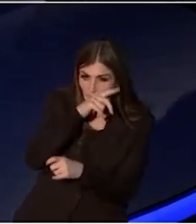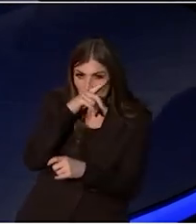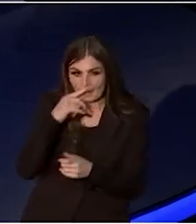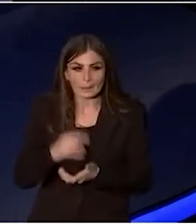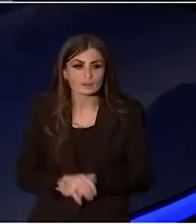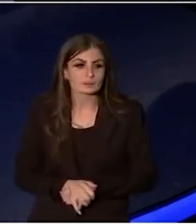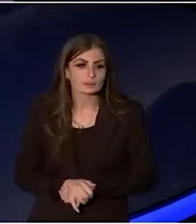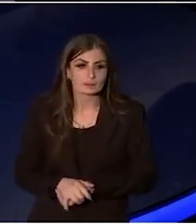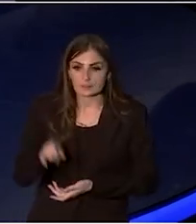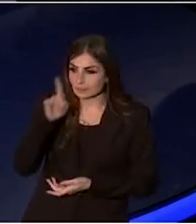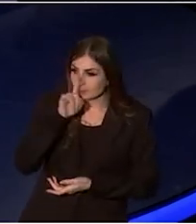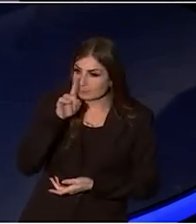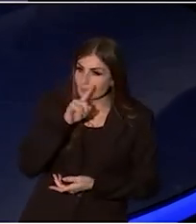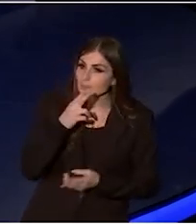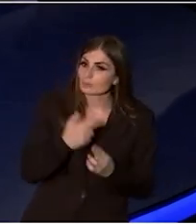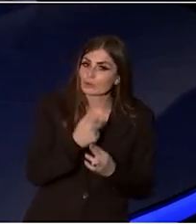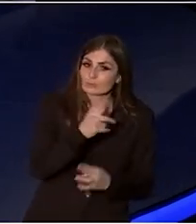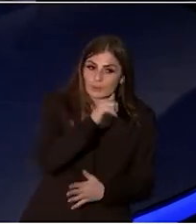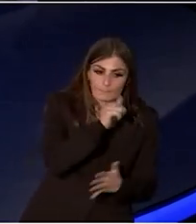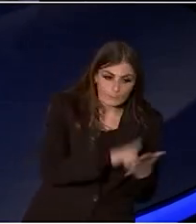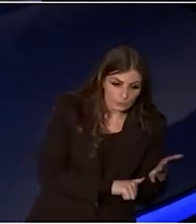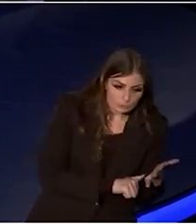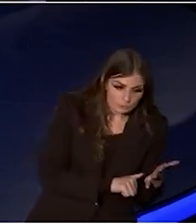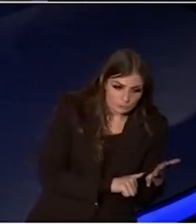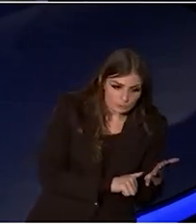gone from purchases to streaming,